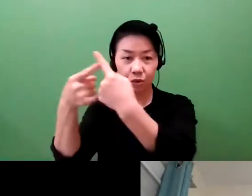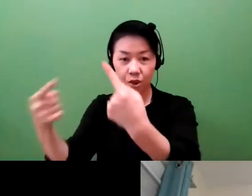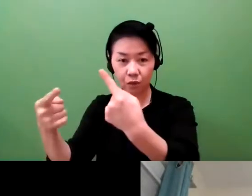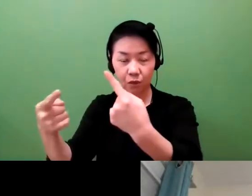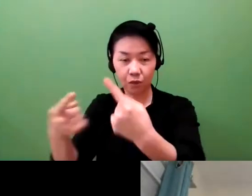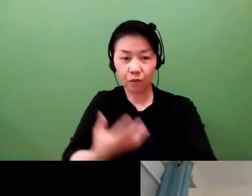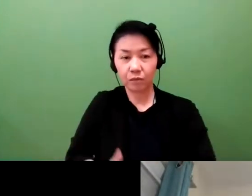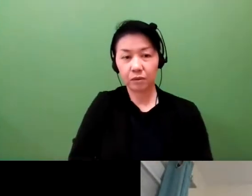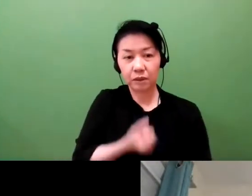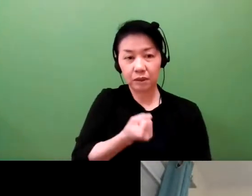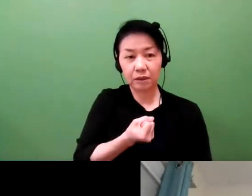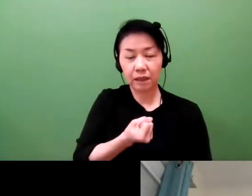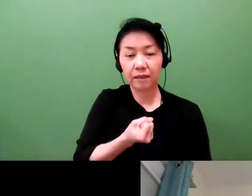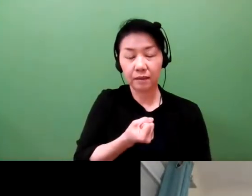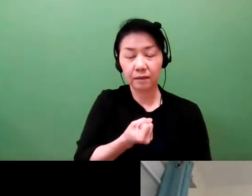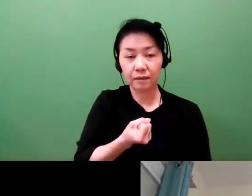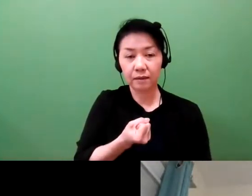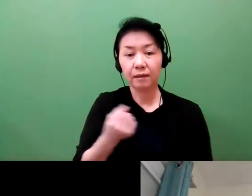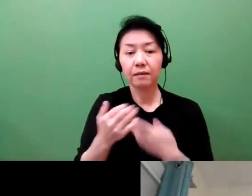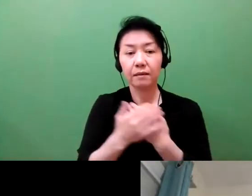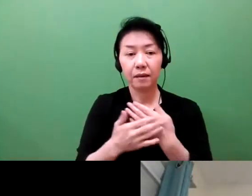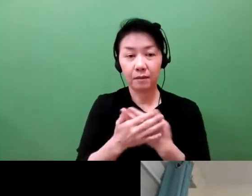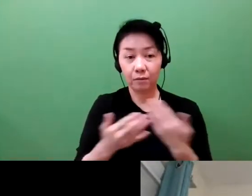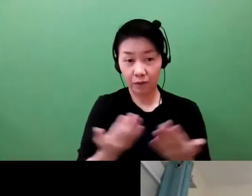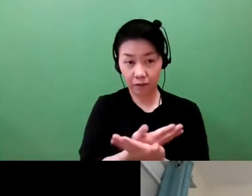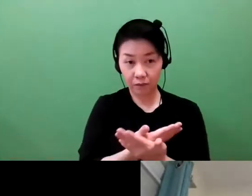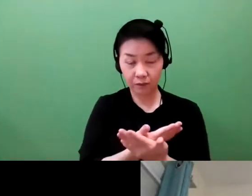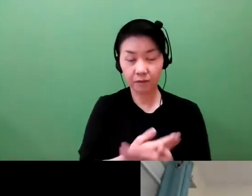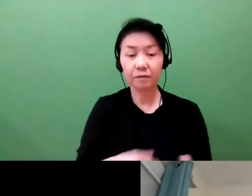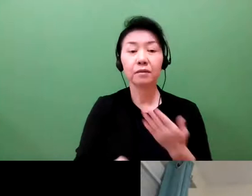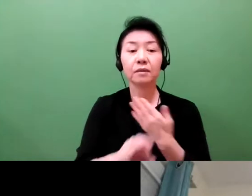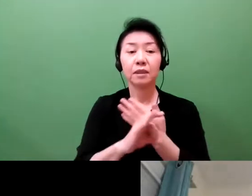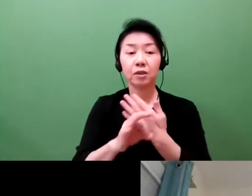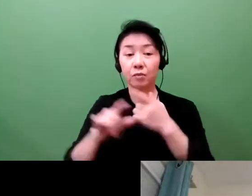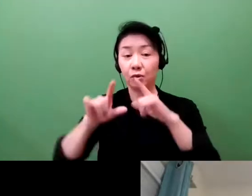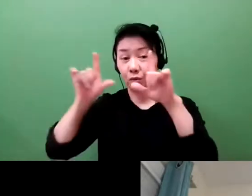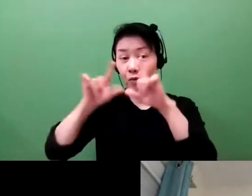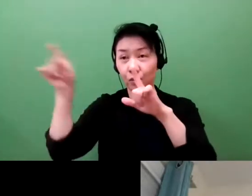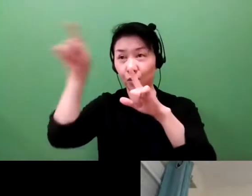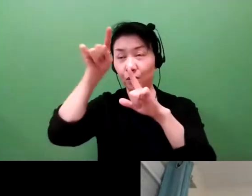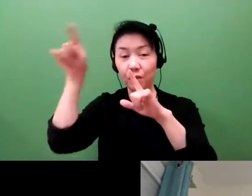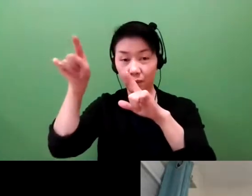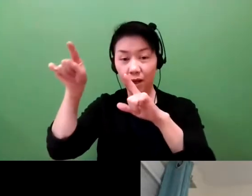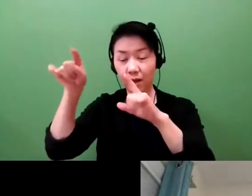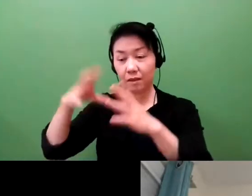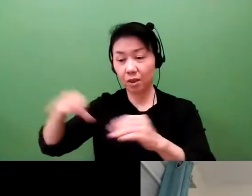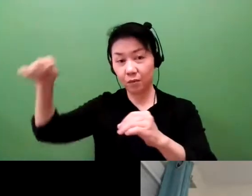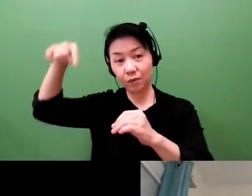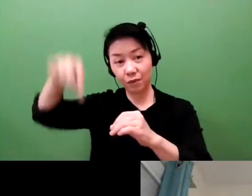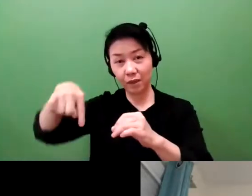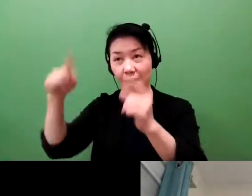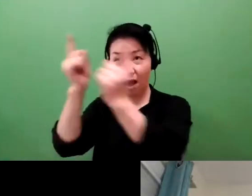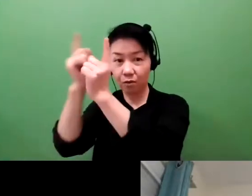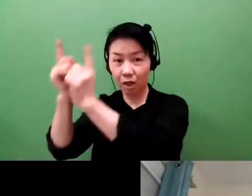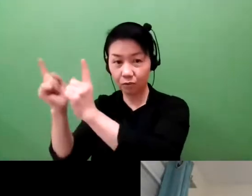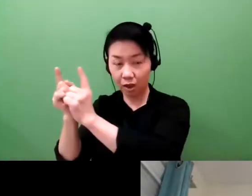and they know each other, they can operate on trust because that's the culture, and that is fantastic.